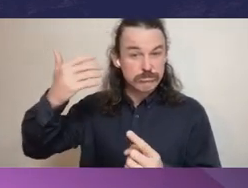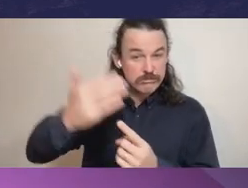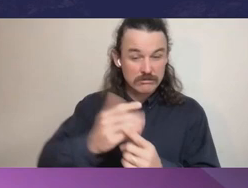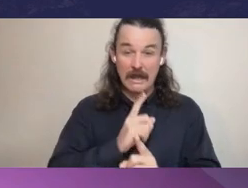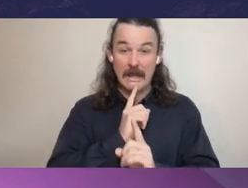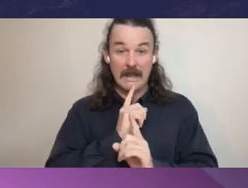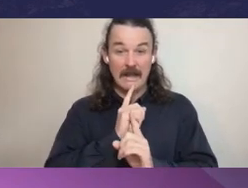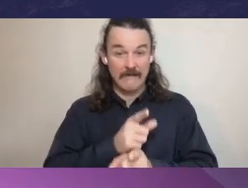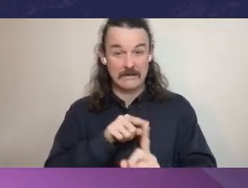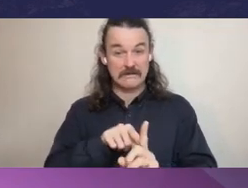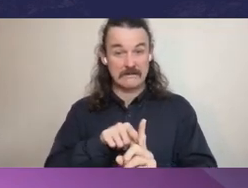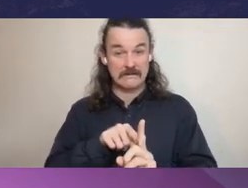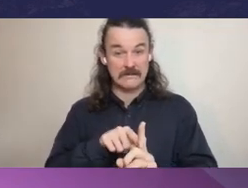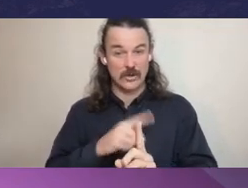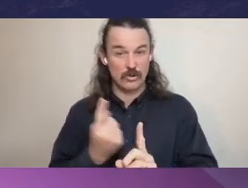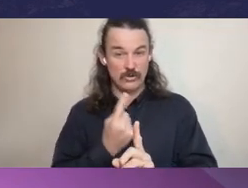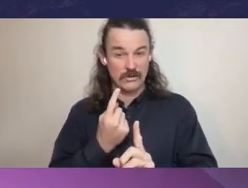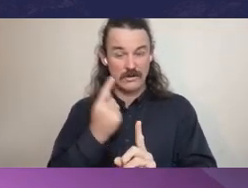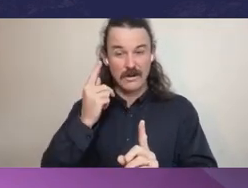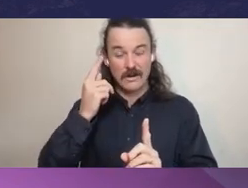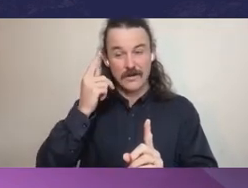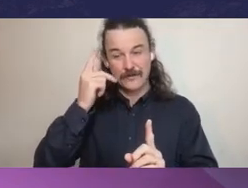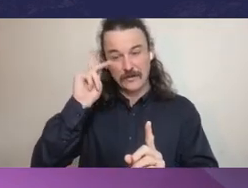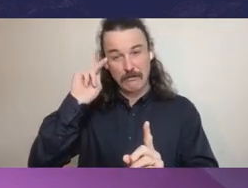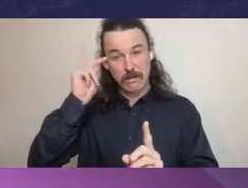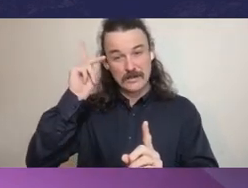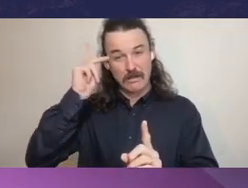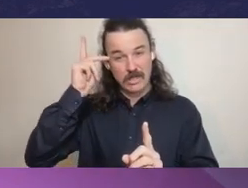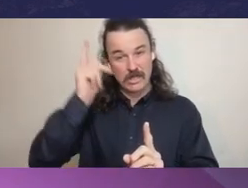a political adviser, not giving advice about whether or not